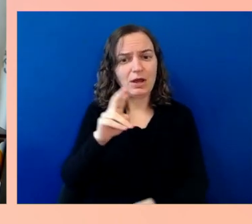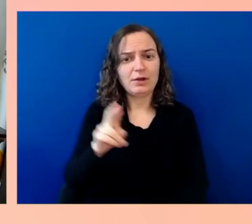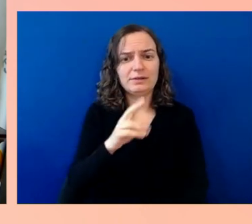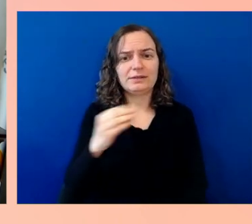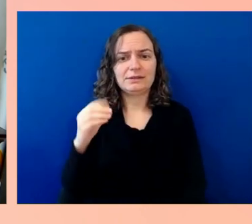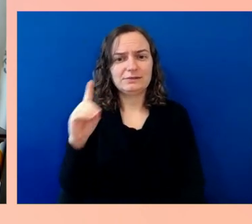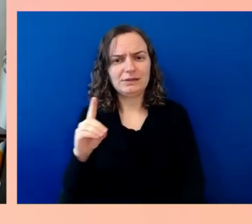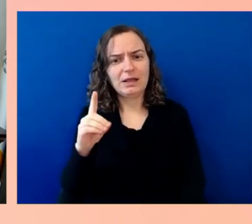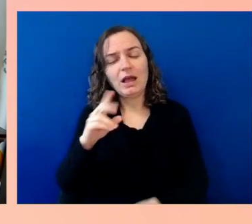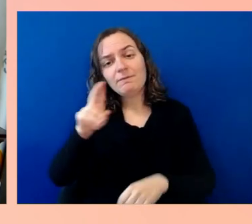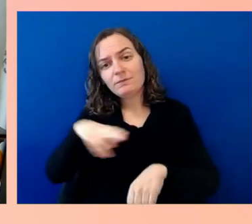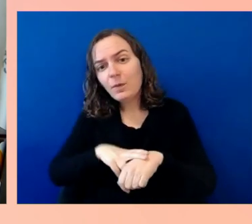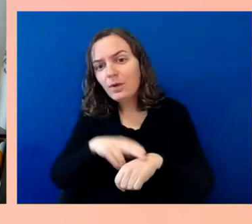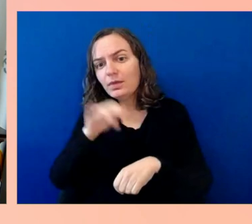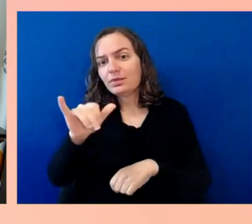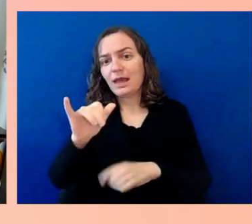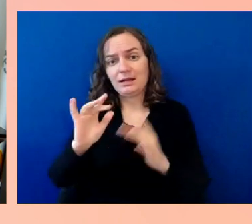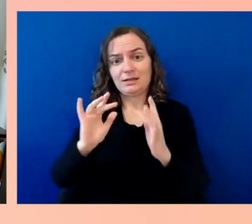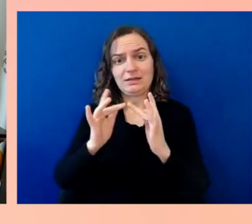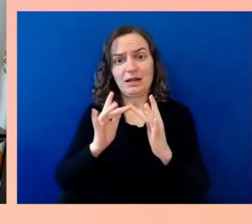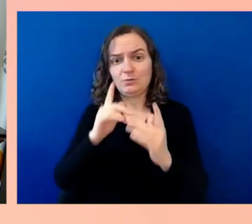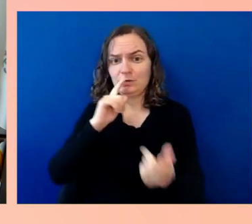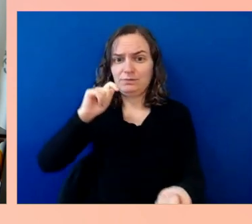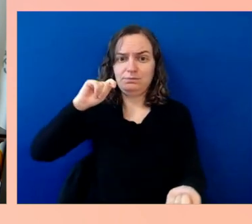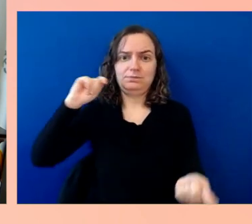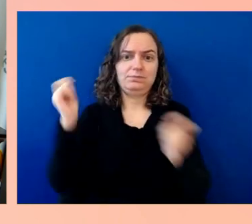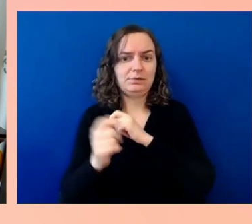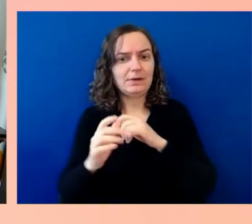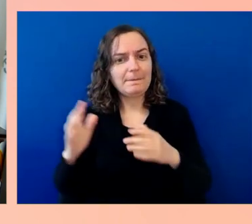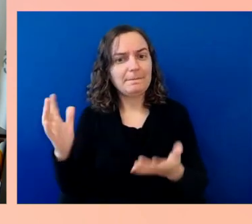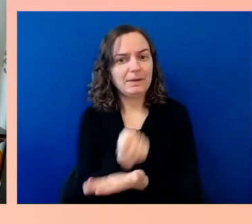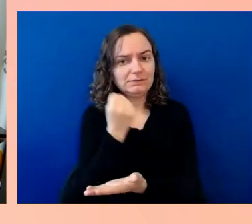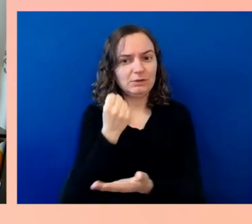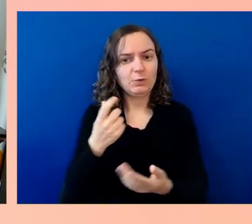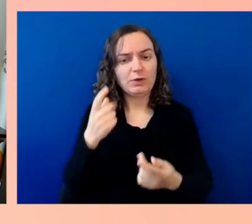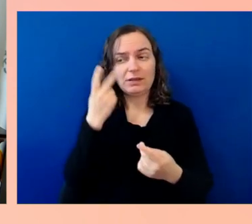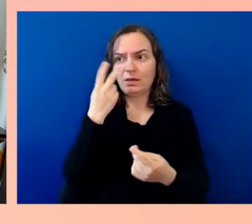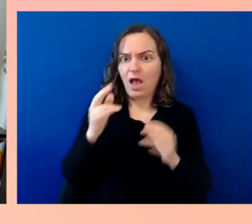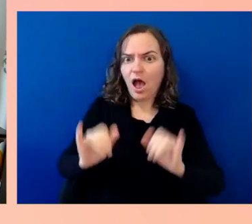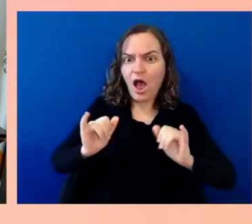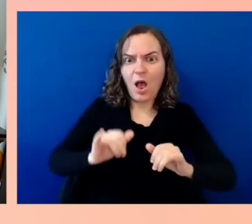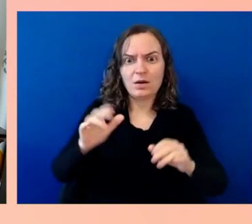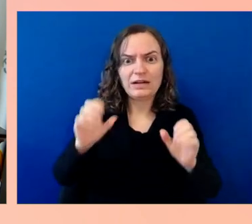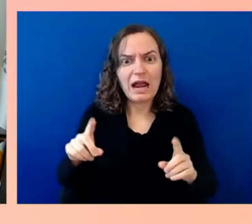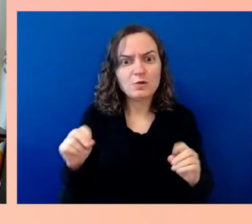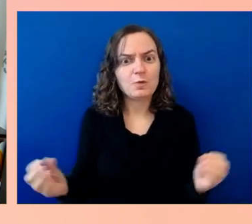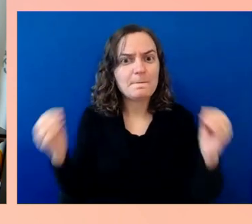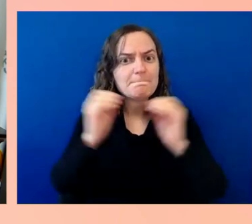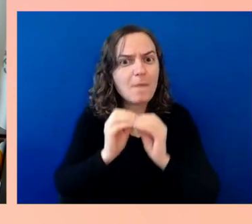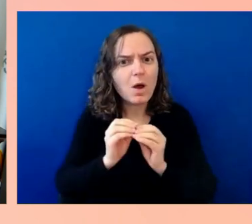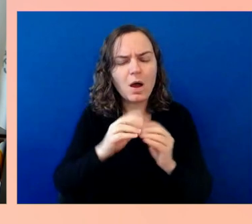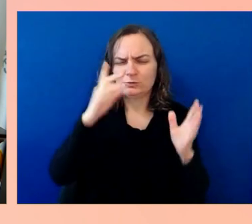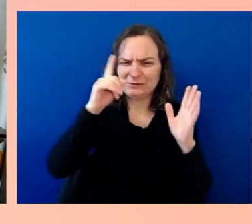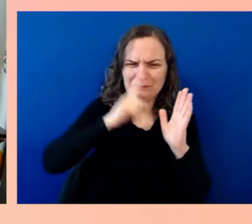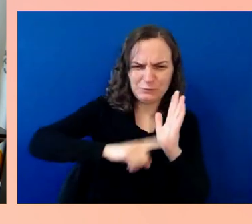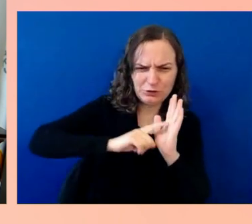that publicly created research then was able to unfurl in the private sector. That's how we view a lot of the work that